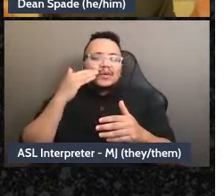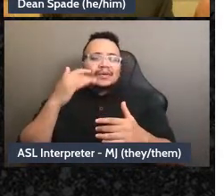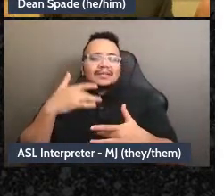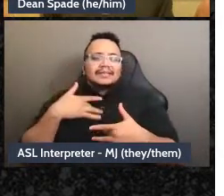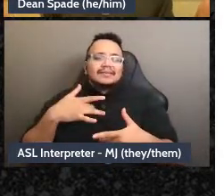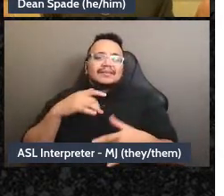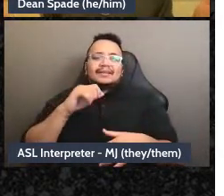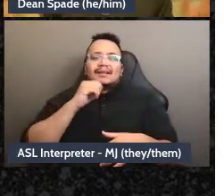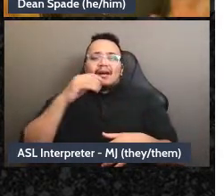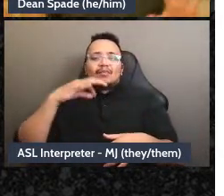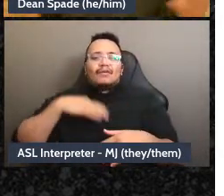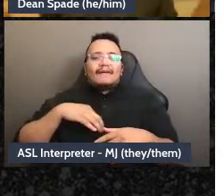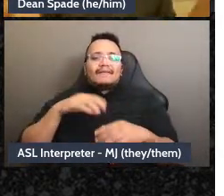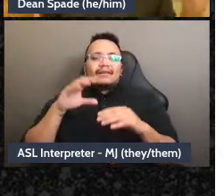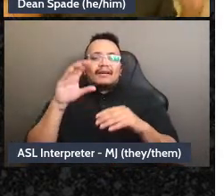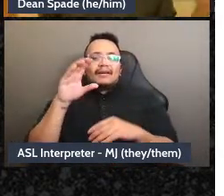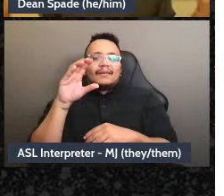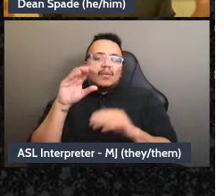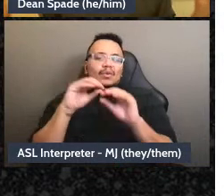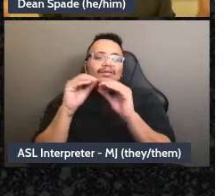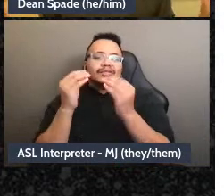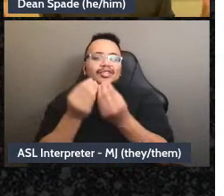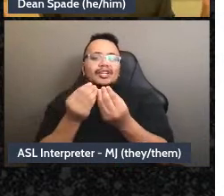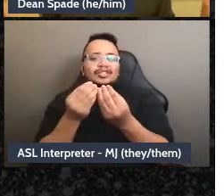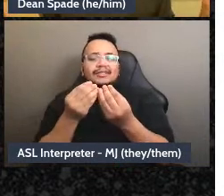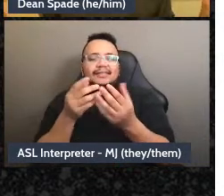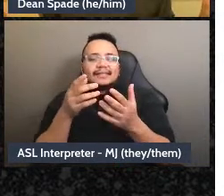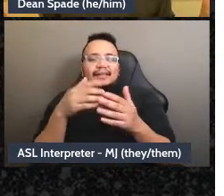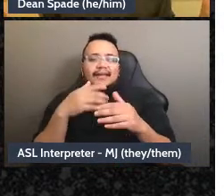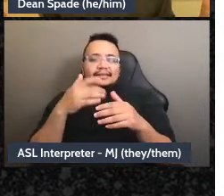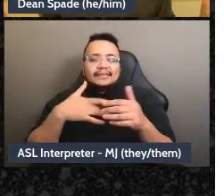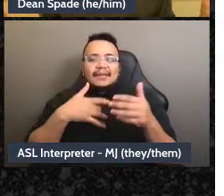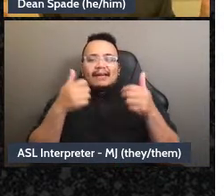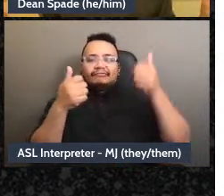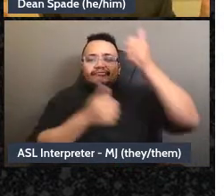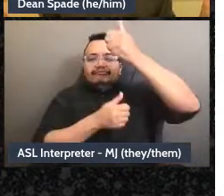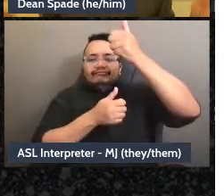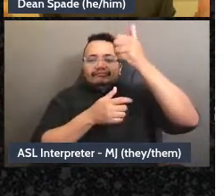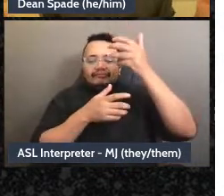make a call once a year, like, we don't like that very thin relationship to the work it's-it's-it's